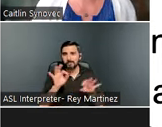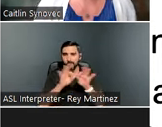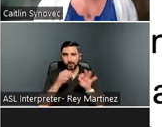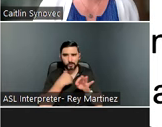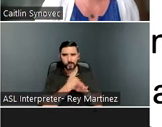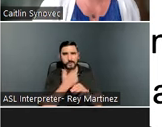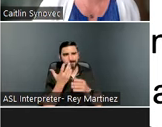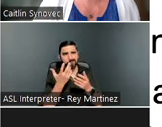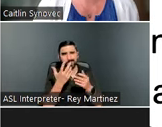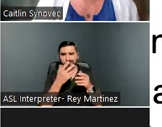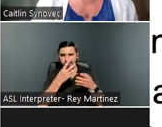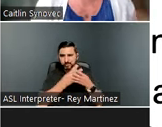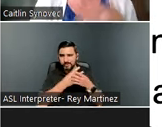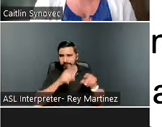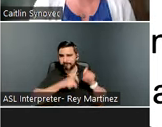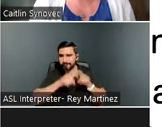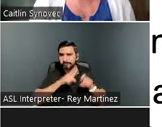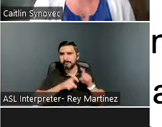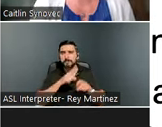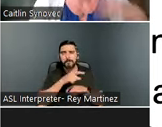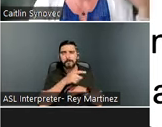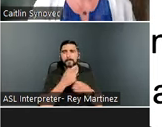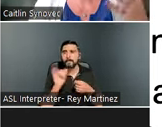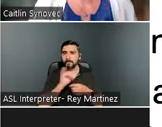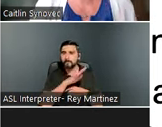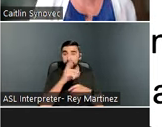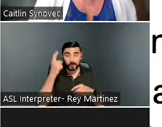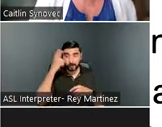also need to assess and address cognition and executive functioning so that those deficits